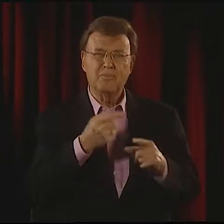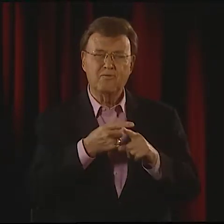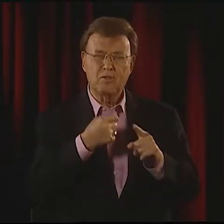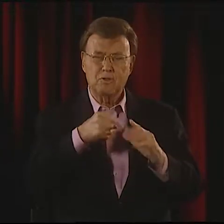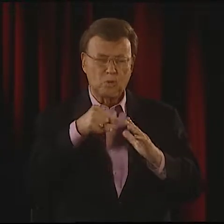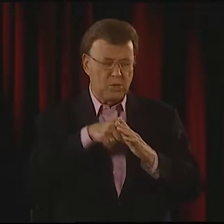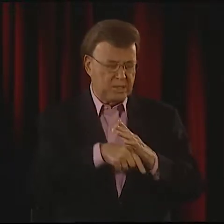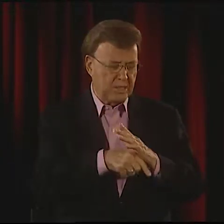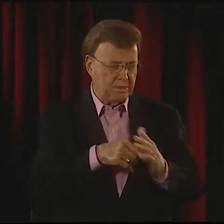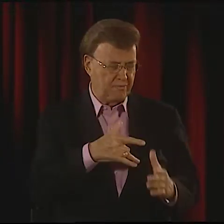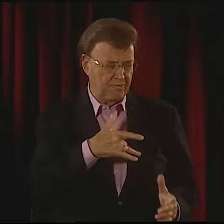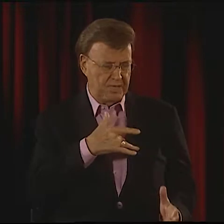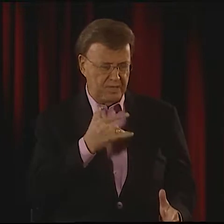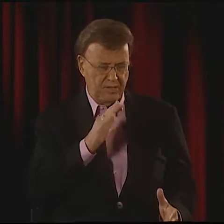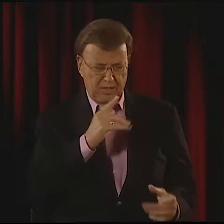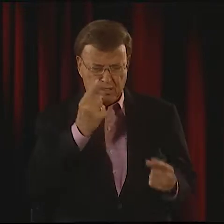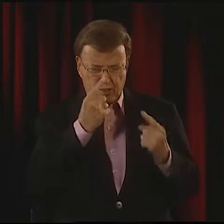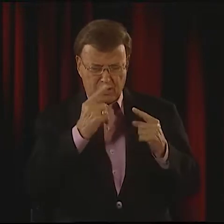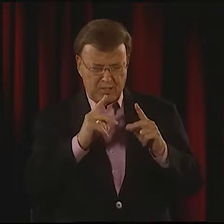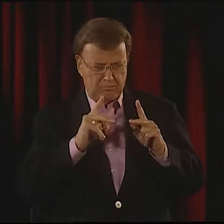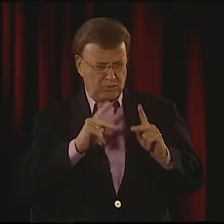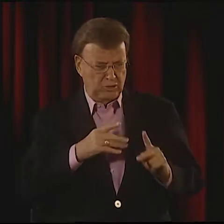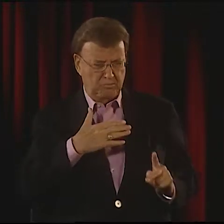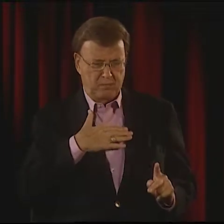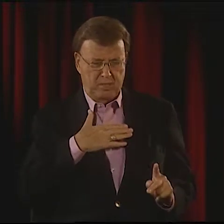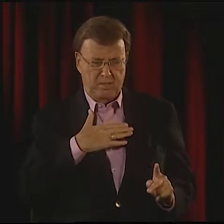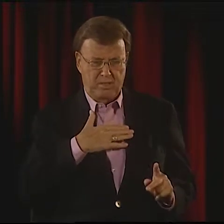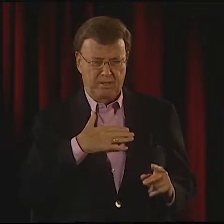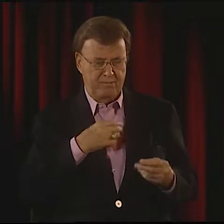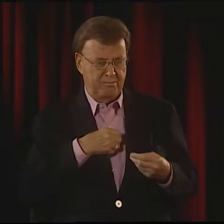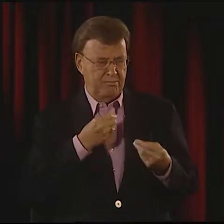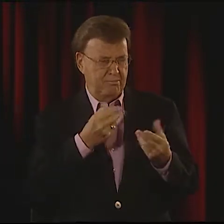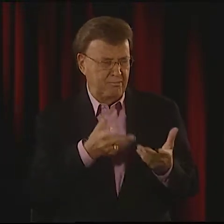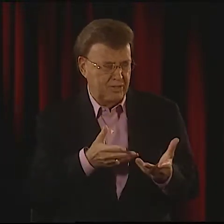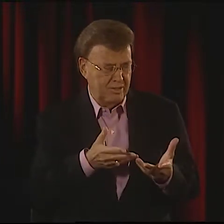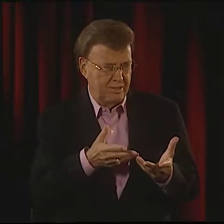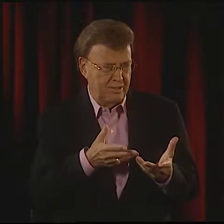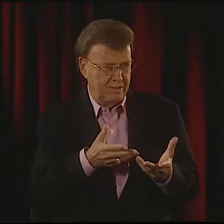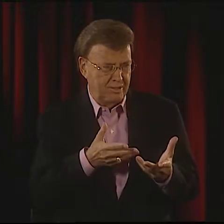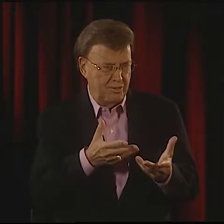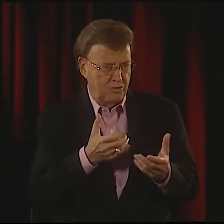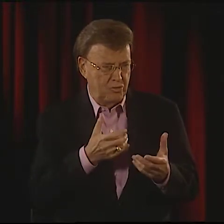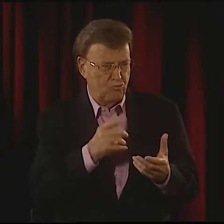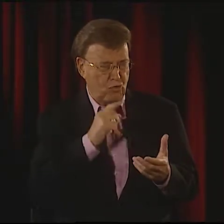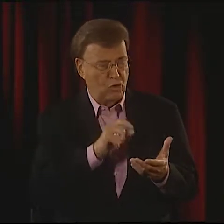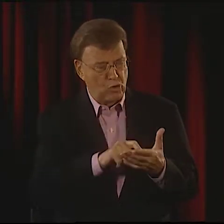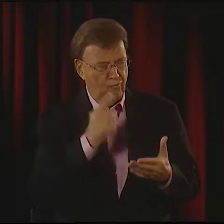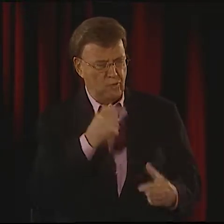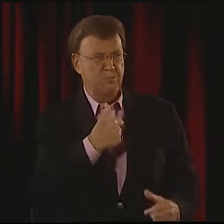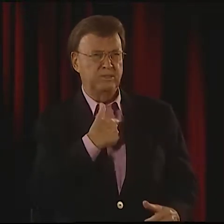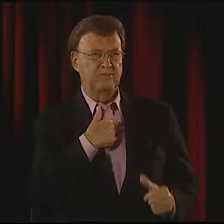IT'S MAYBE FROM DEEP WITHIN, PERSONAL THOUGHTS AND EXPRESSION.